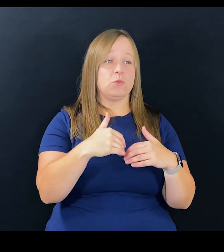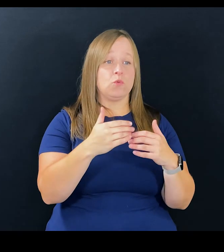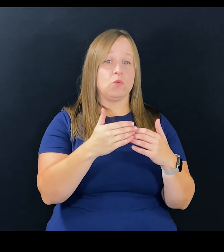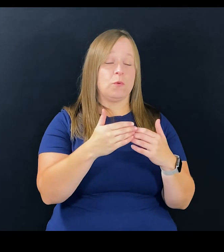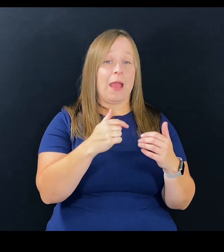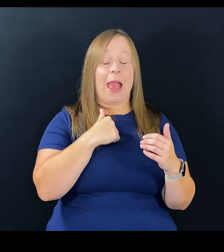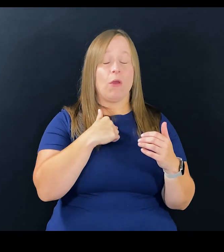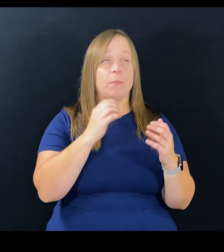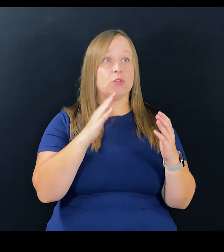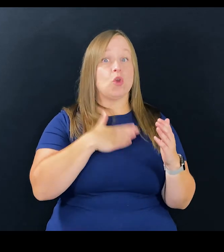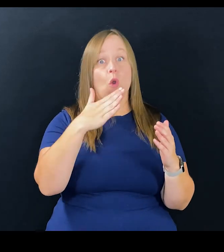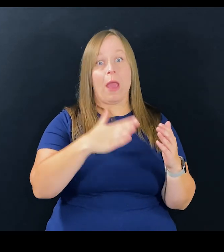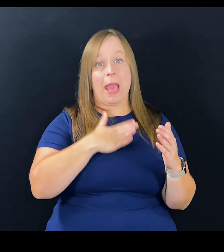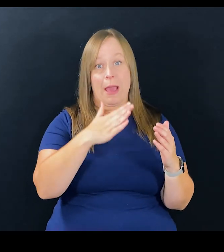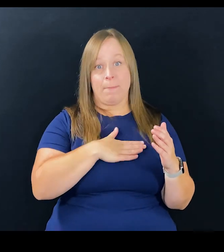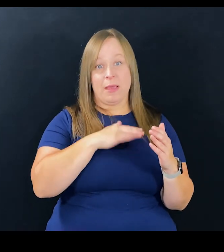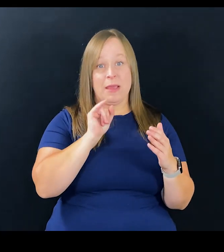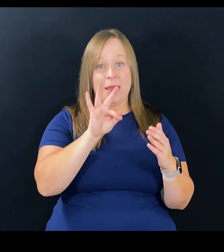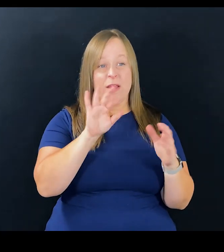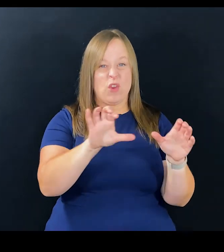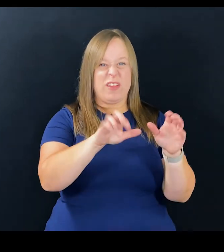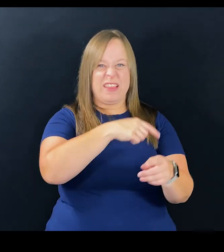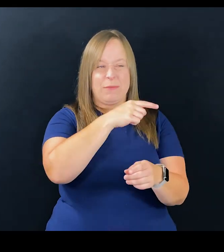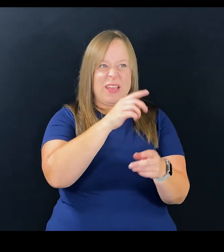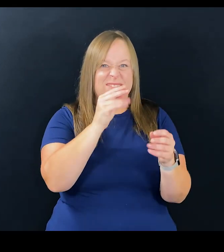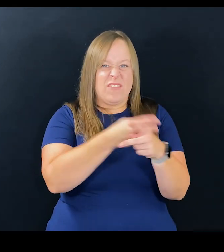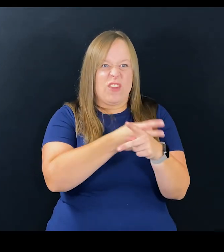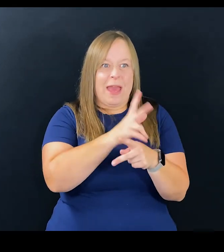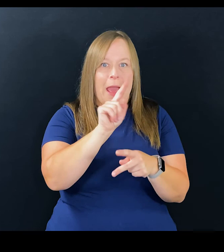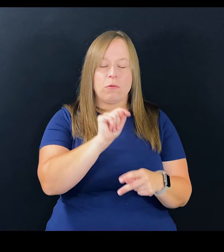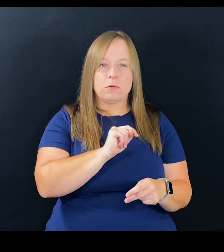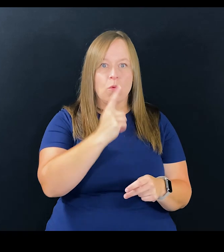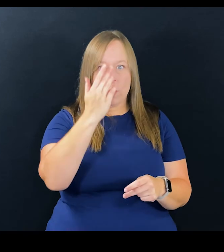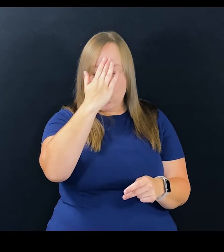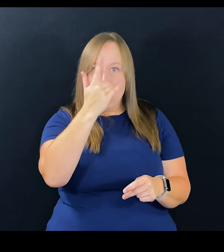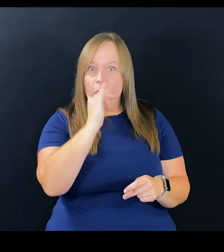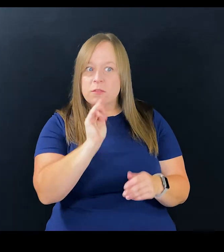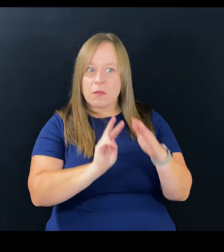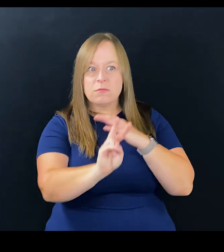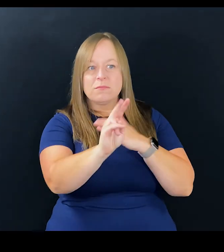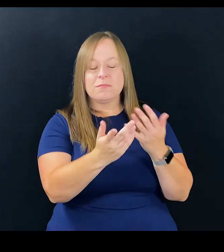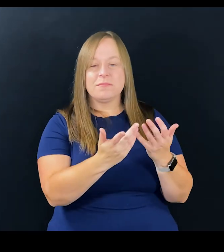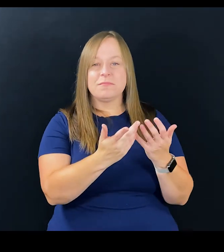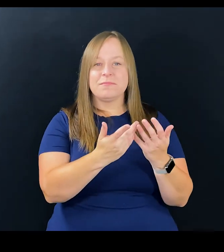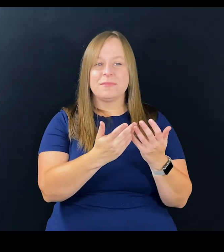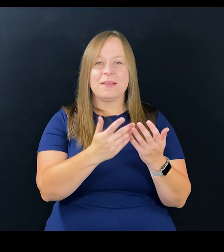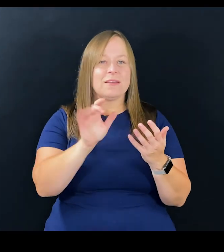I would be incredibly happy if we could get that right. We know what it looks like, right?